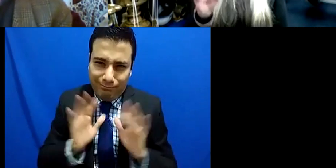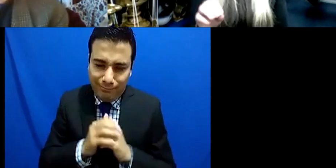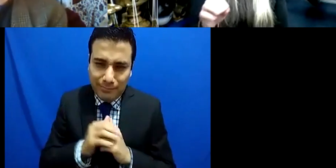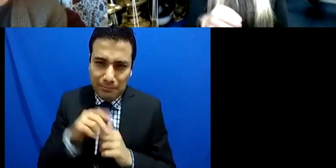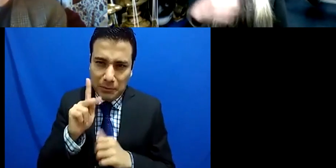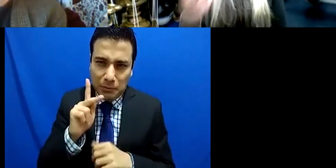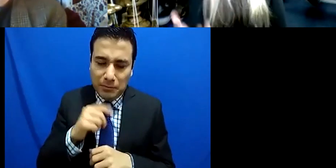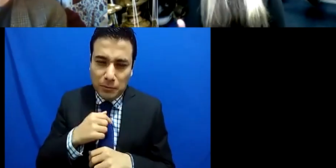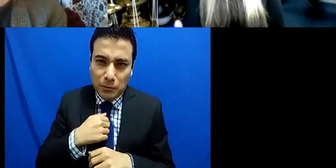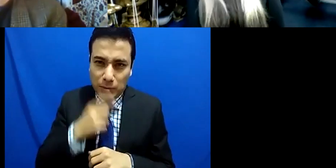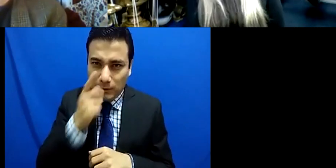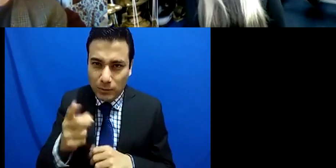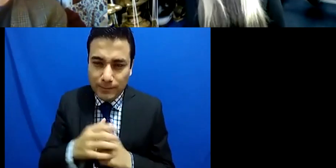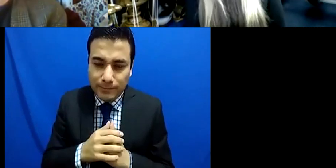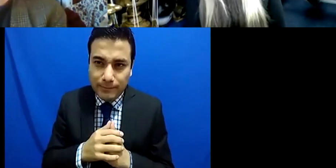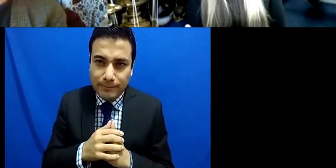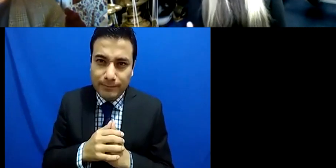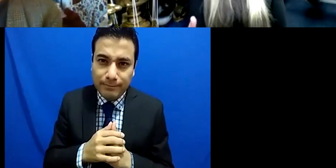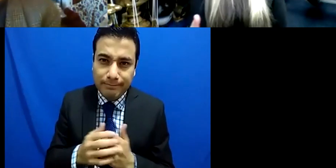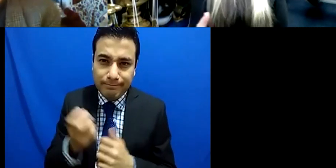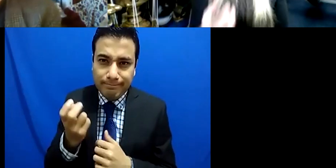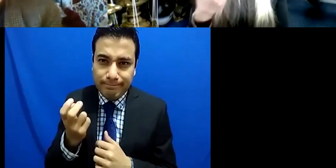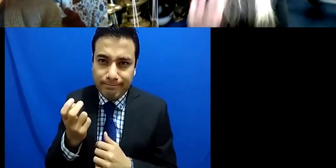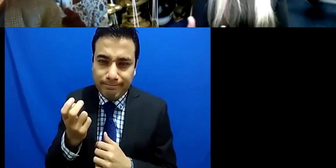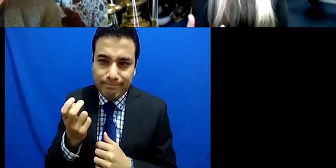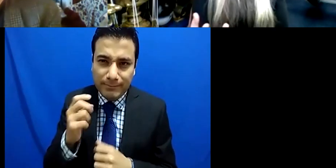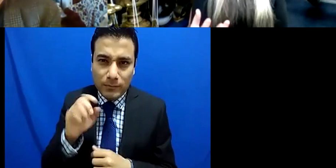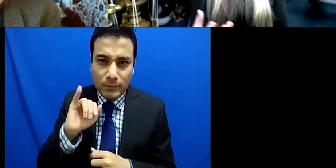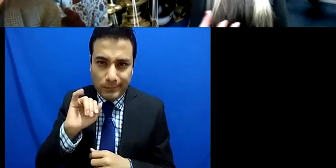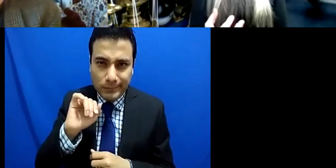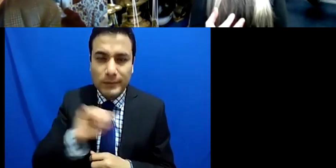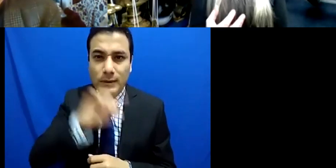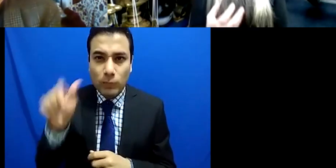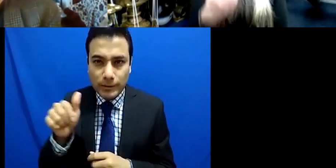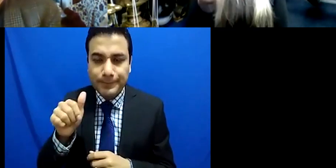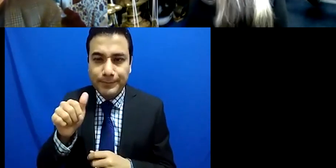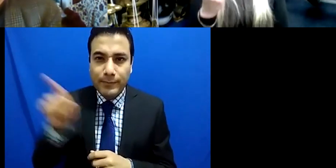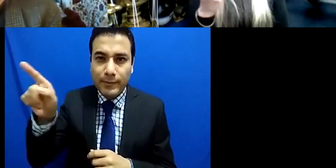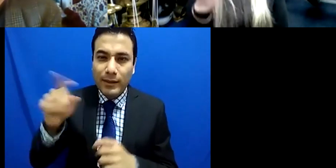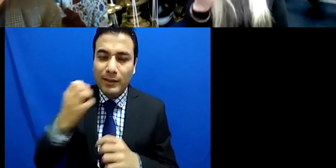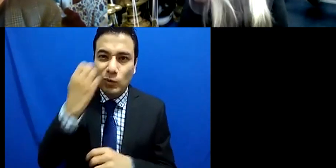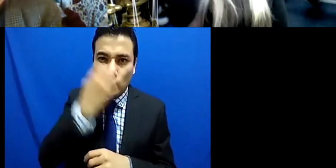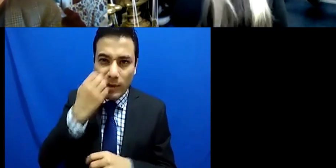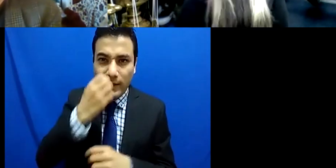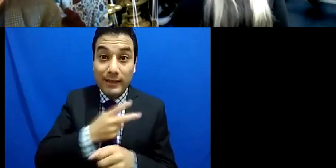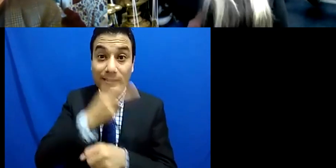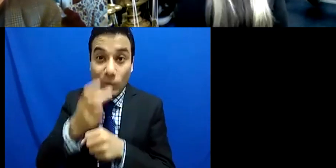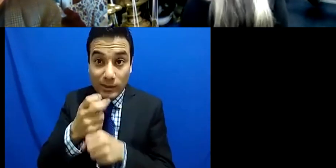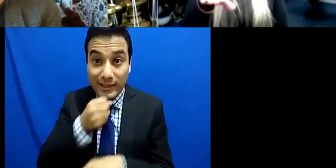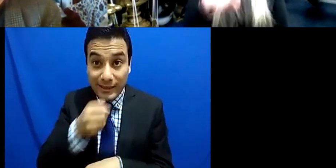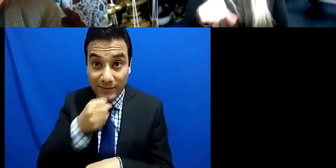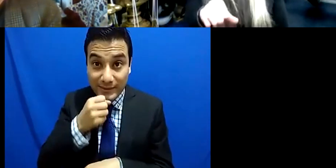thankfully as granted a second audition and from that they then really listened to the next layer